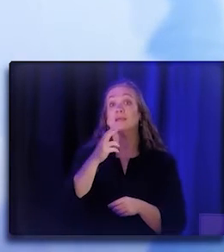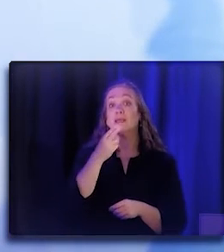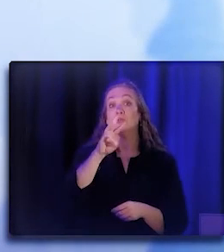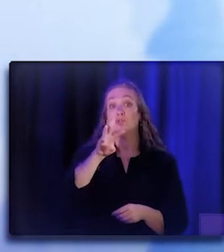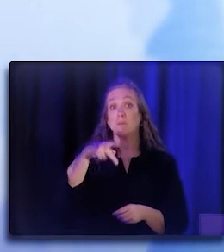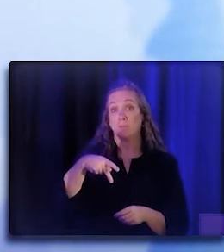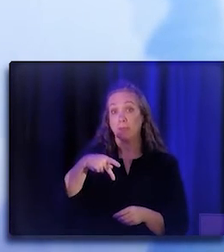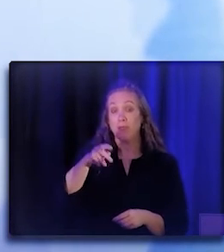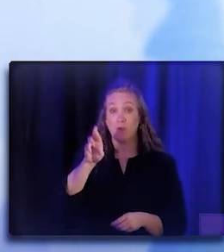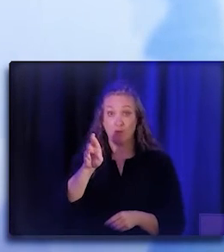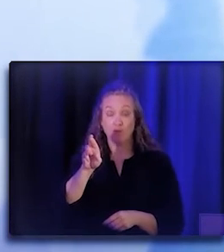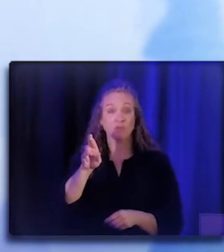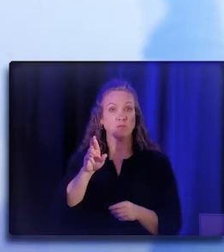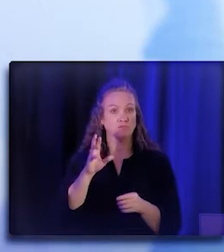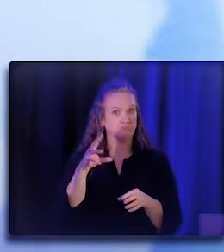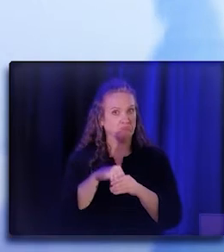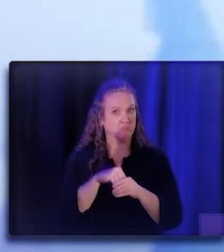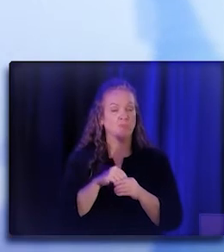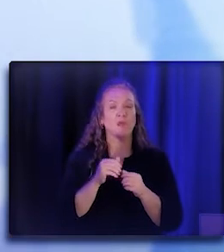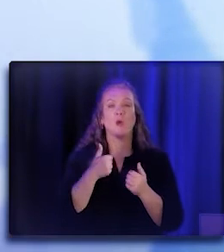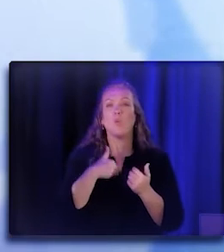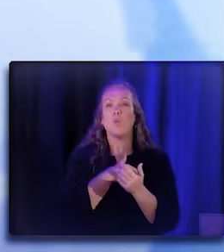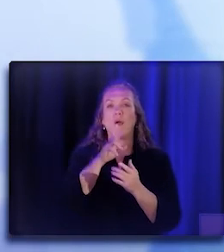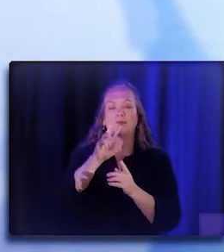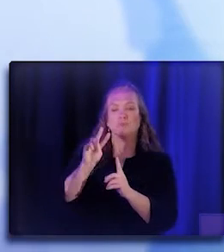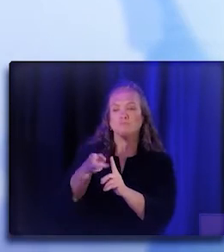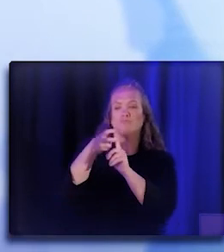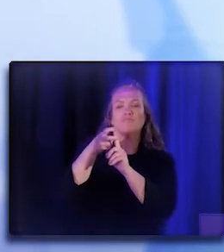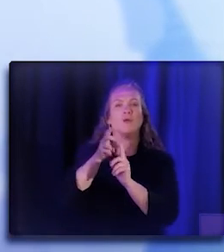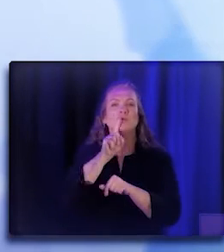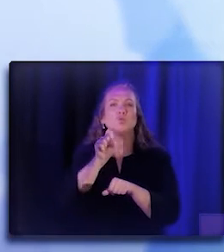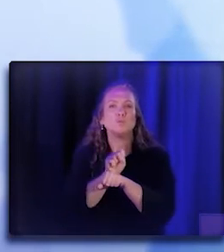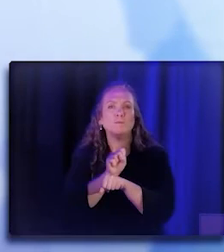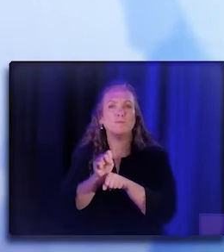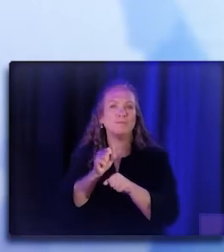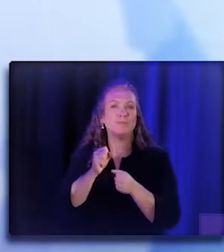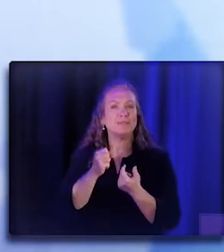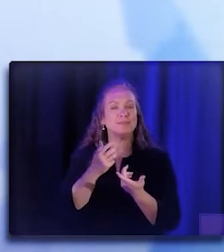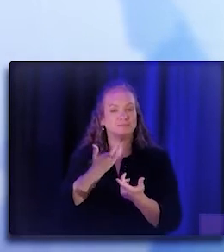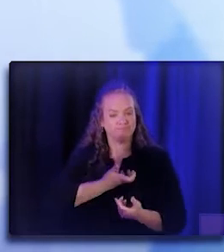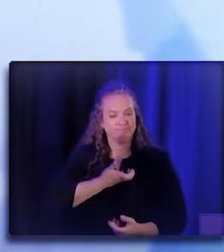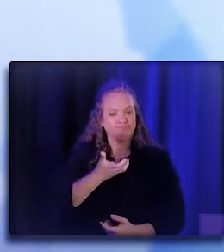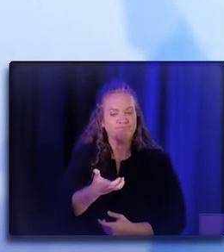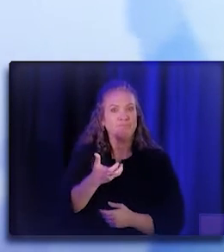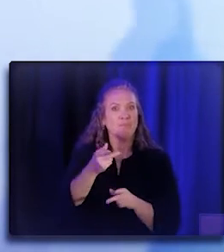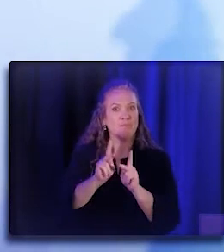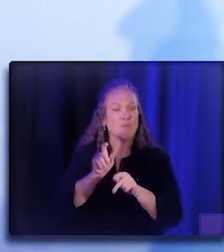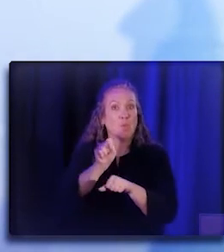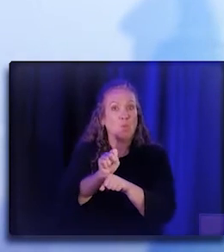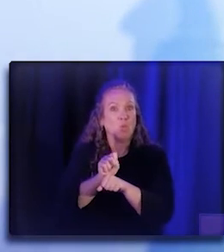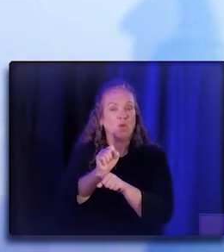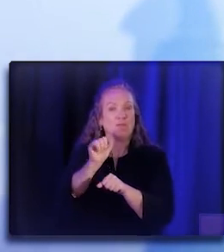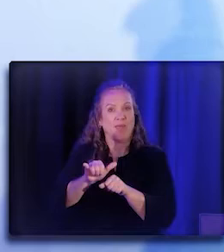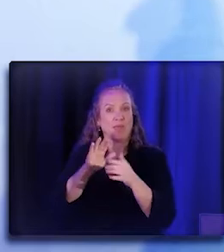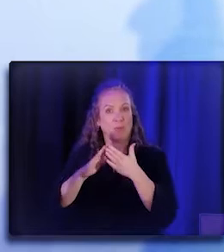we are really trying to capture that, that authentic voice of the community. We are also tasked with developing standards, again,